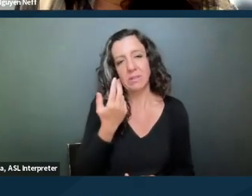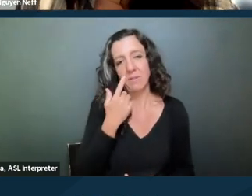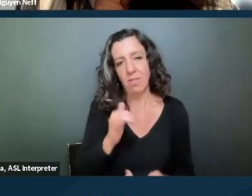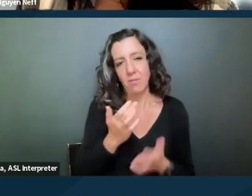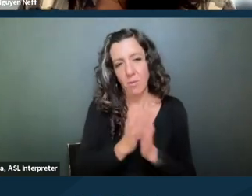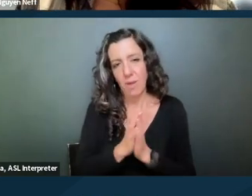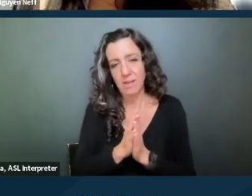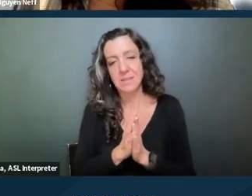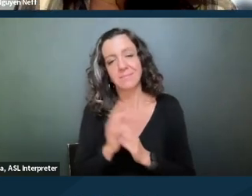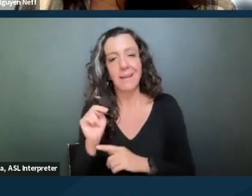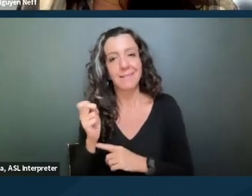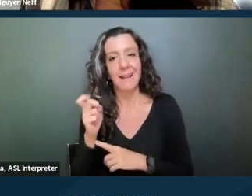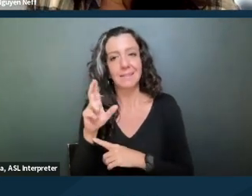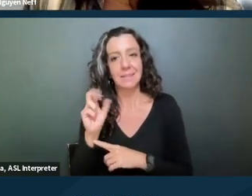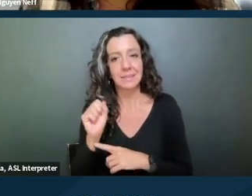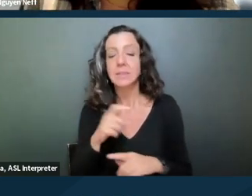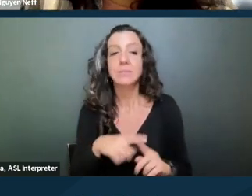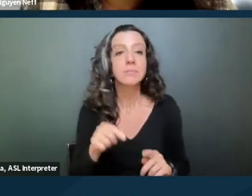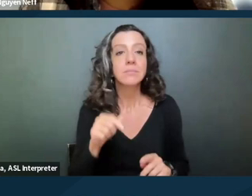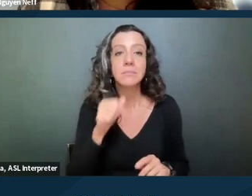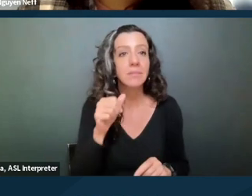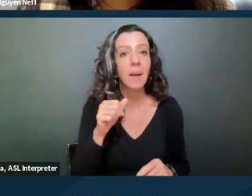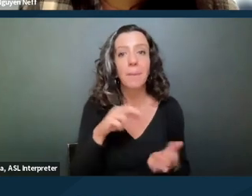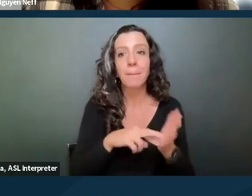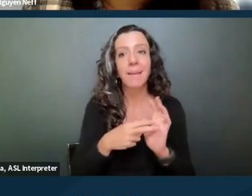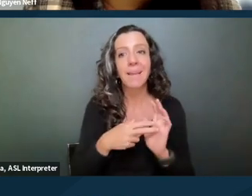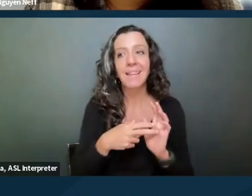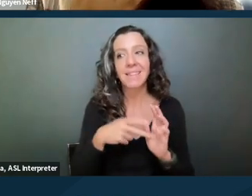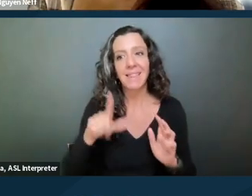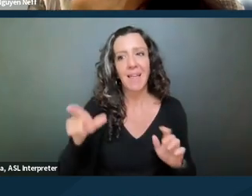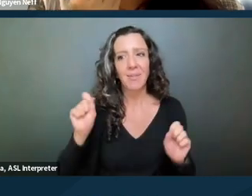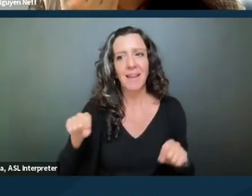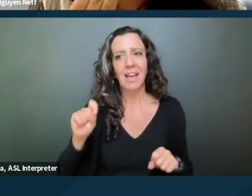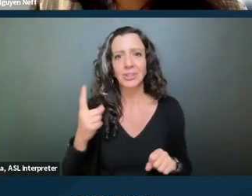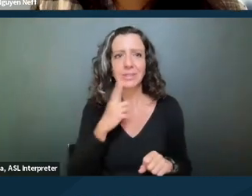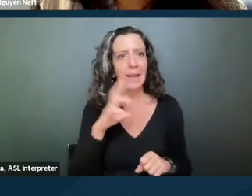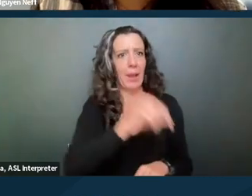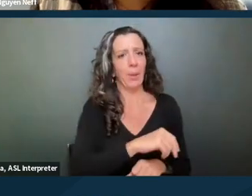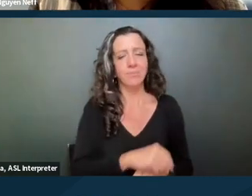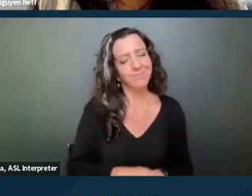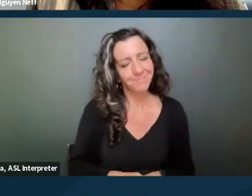But that doesn't allow the landlord to just say no, the landlord still needs to engage in the interactive process.